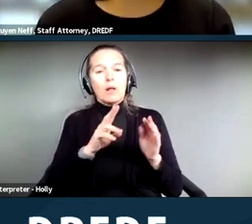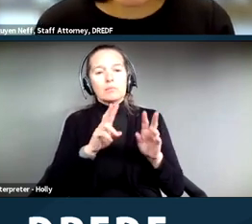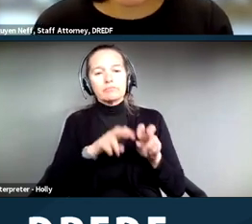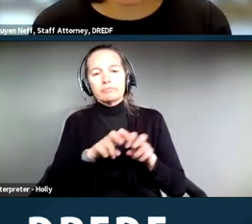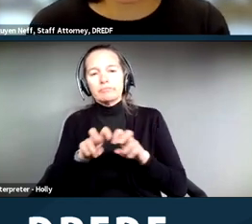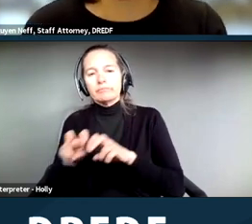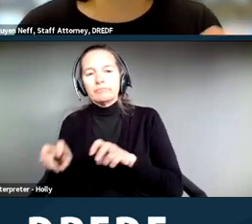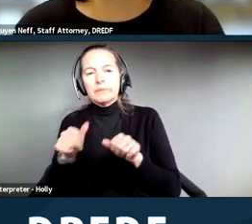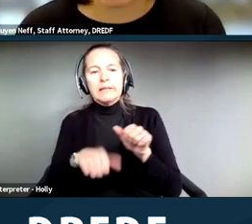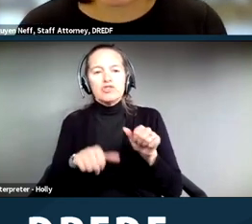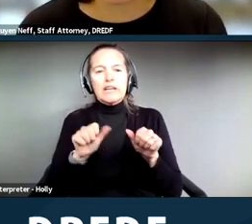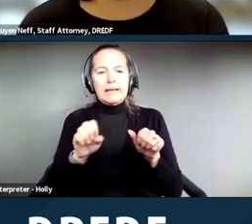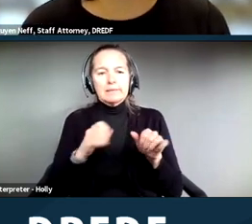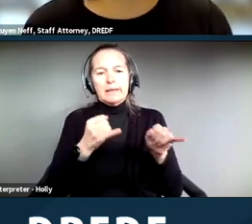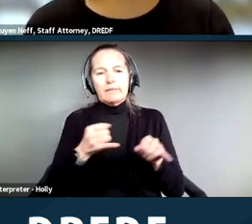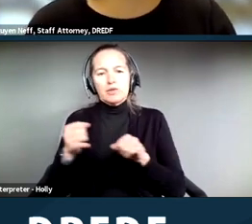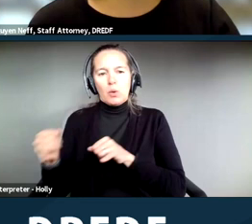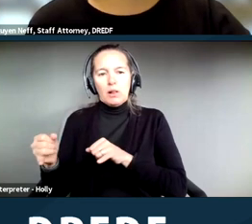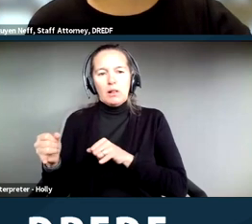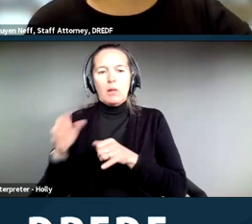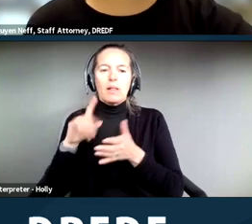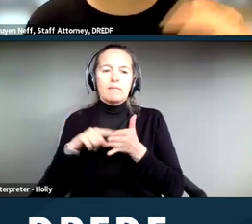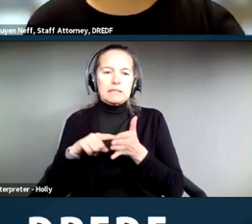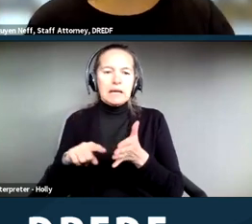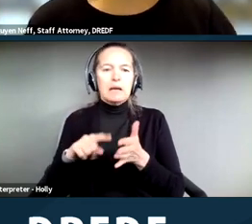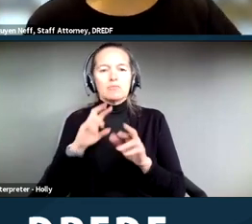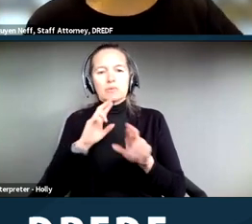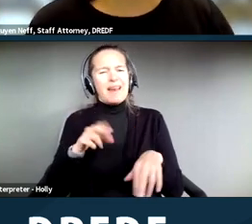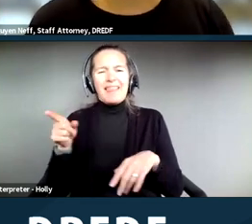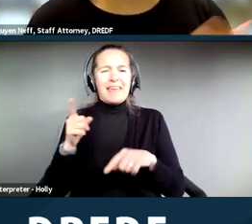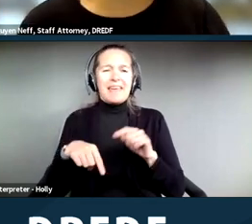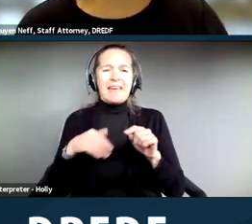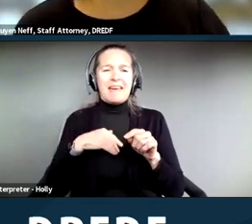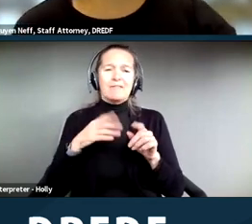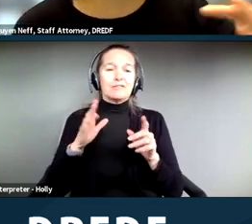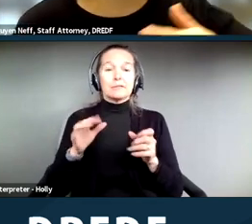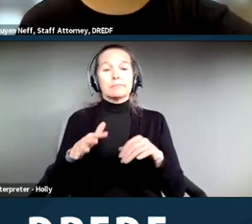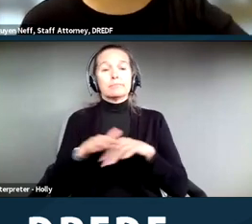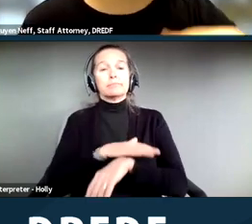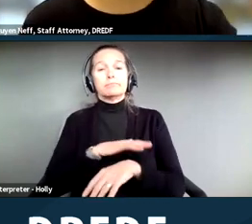investigate it and respond to it. They can't sort of have a policy of, like, any time a person with